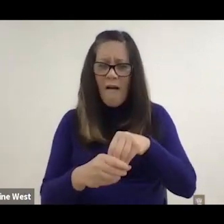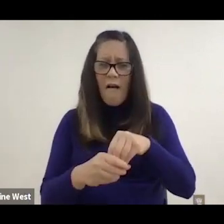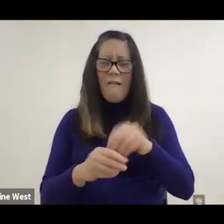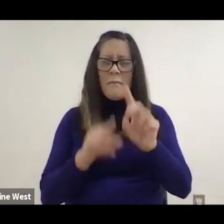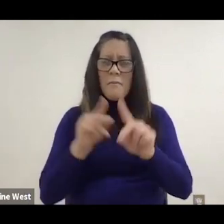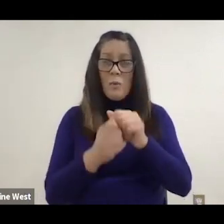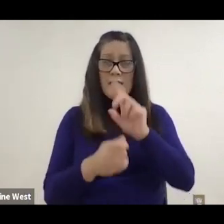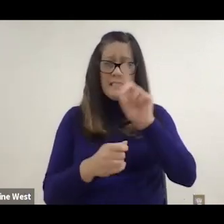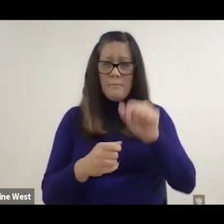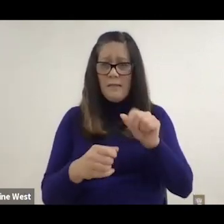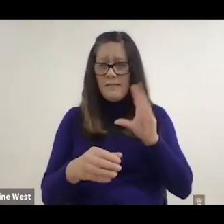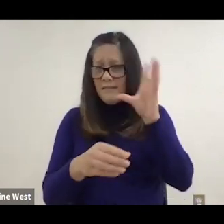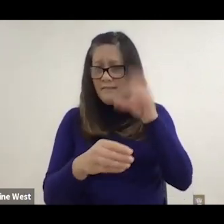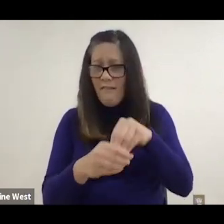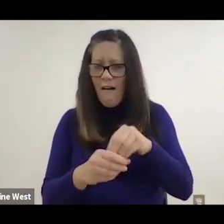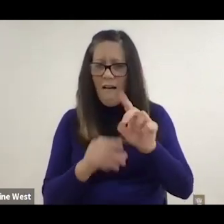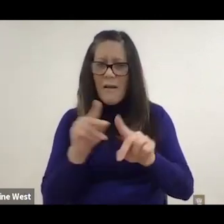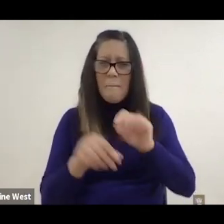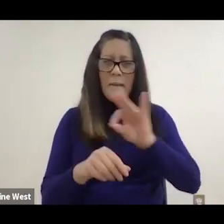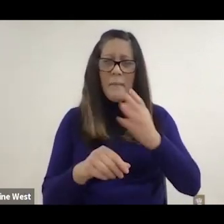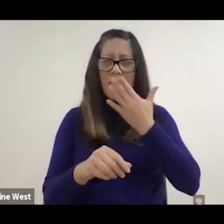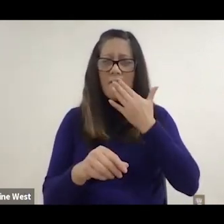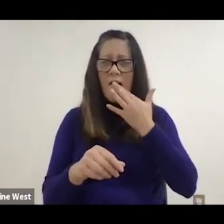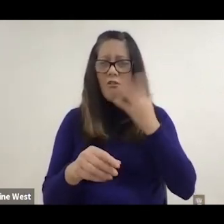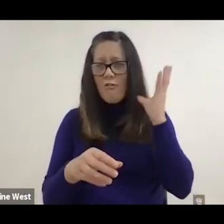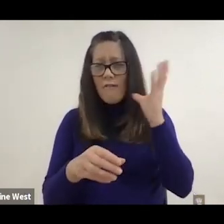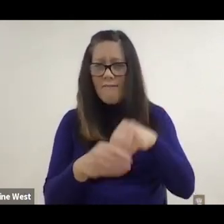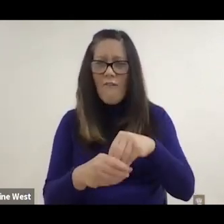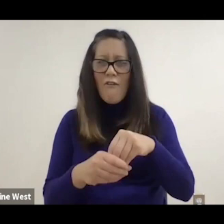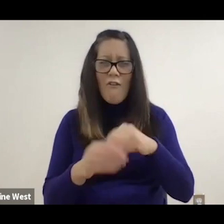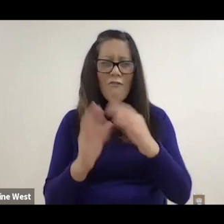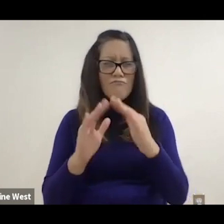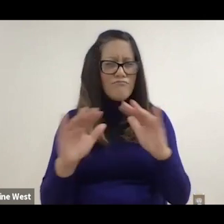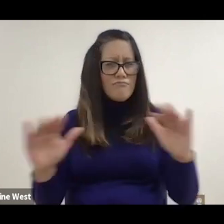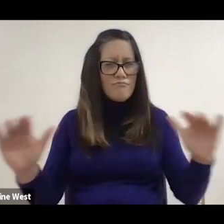disability inventors and more people of color to be inventors.